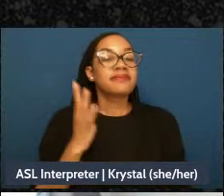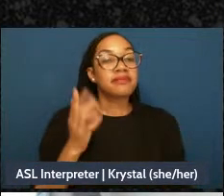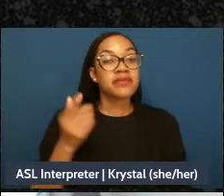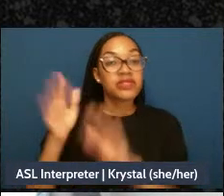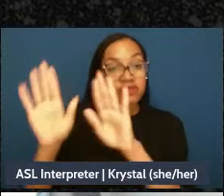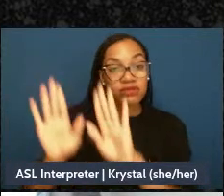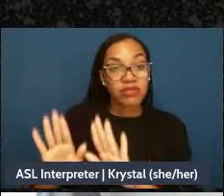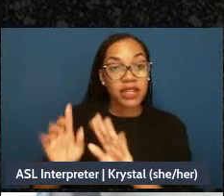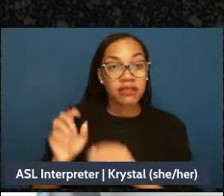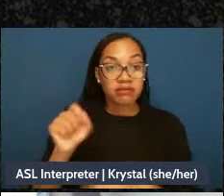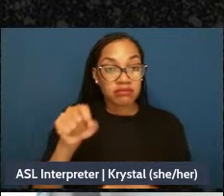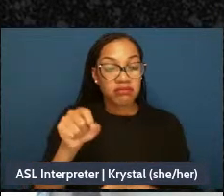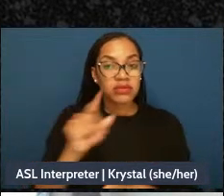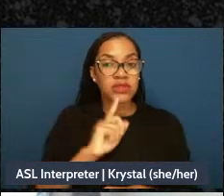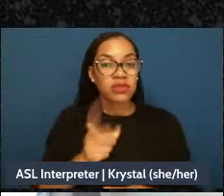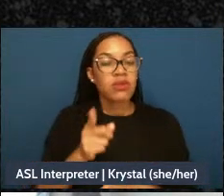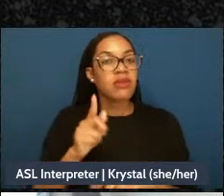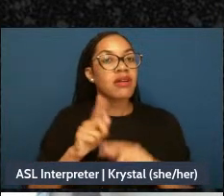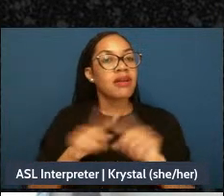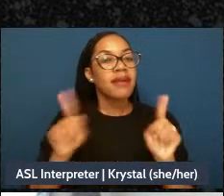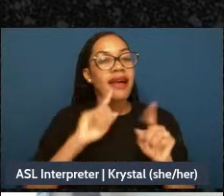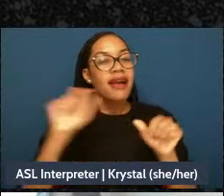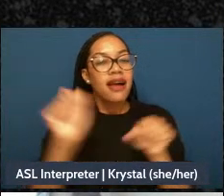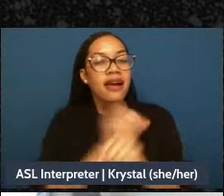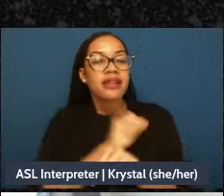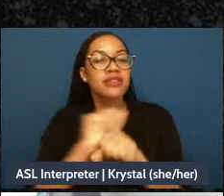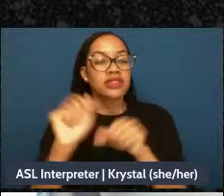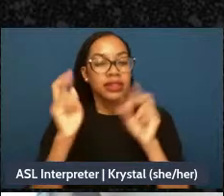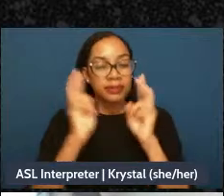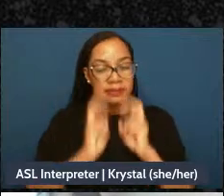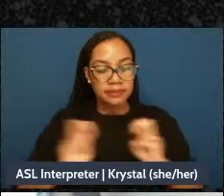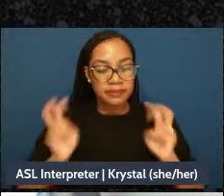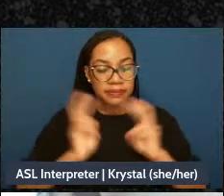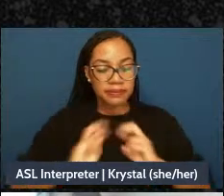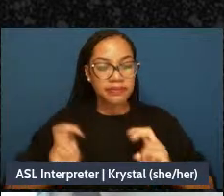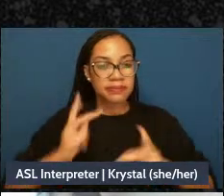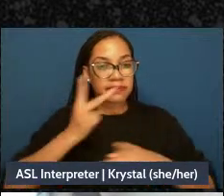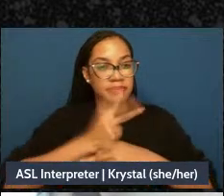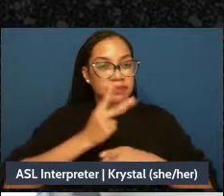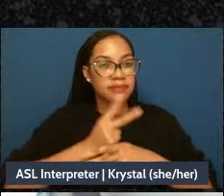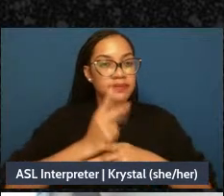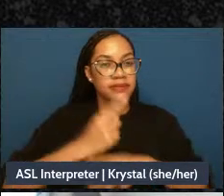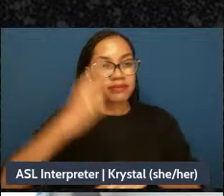that we really attend and attune to our selves and our mental health can also be a great way of